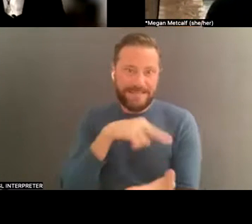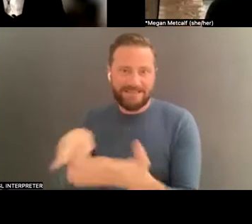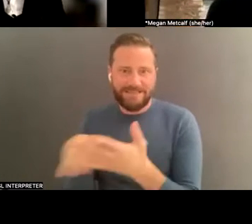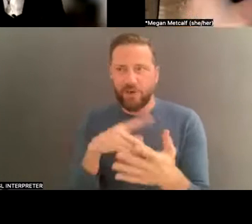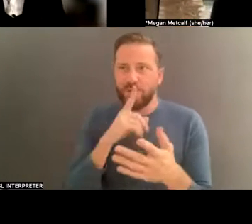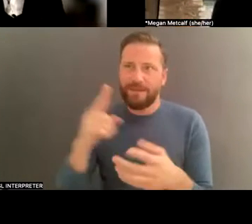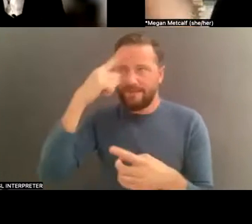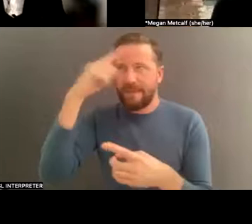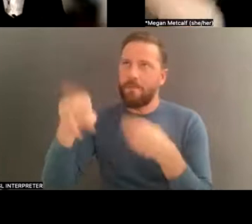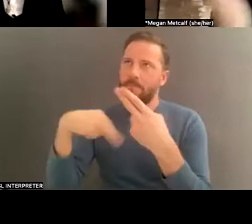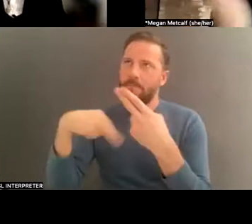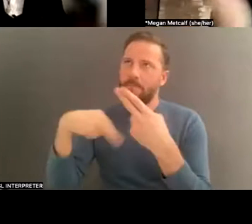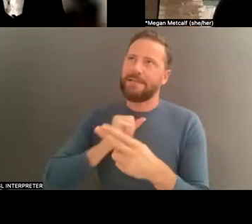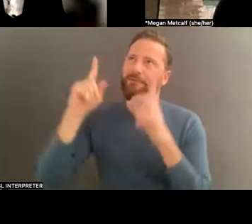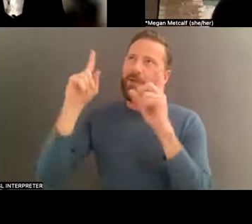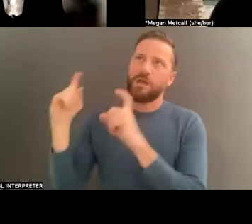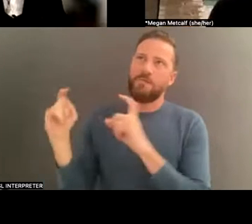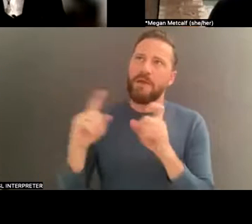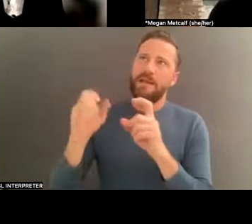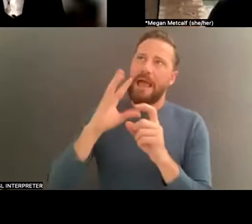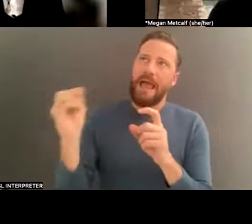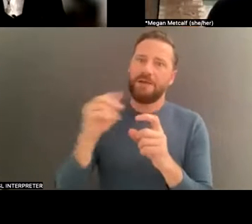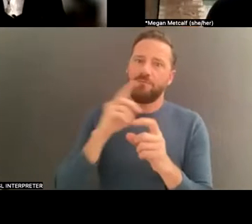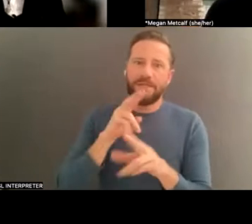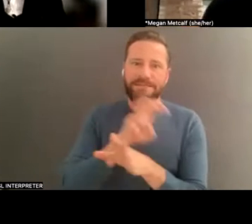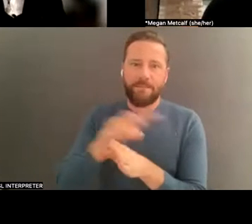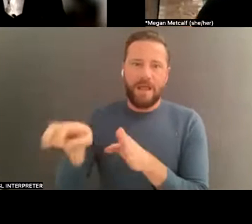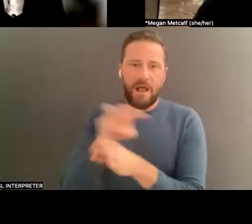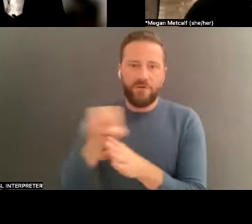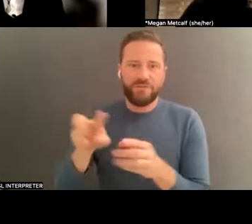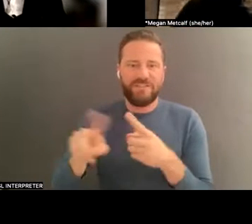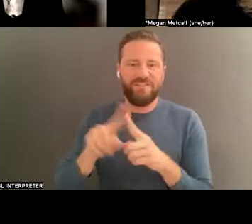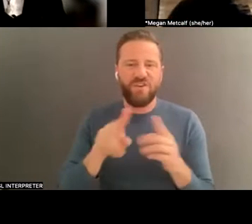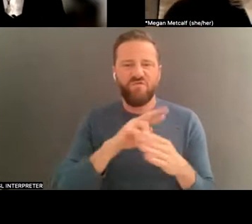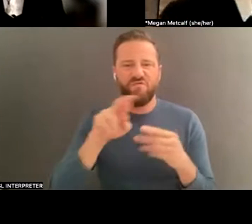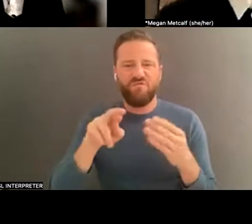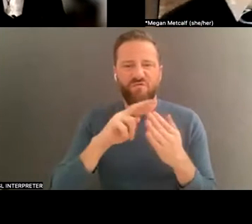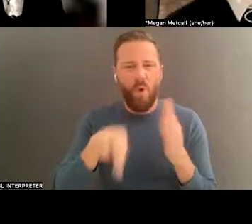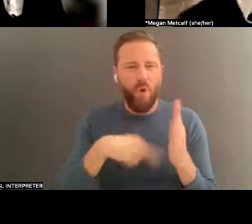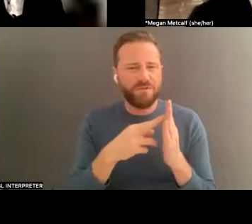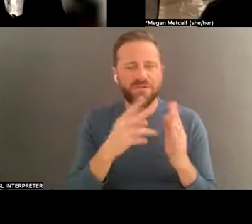and self -- like stepping in and out of that role. So, yeah , I -- I don't know